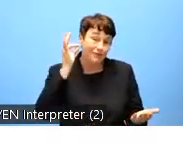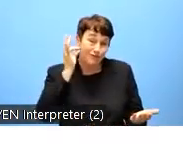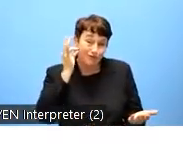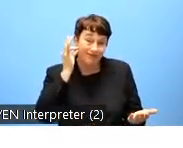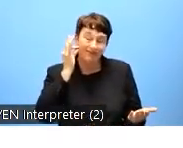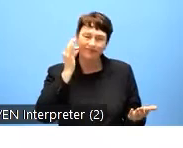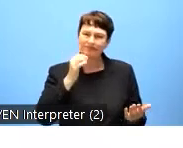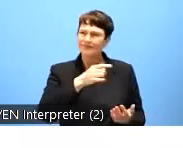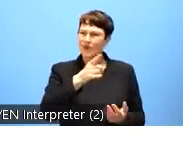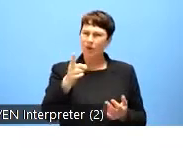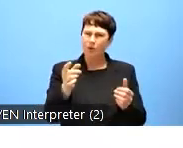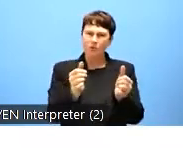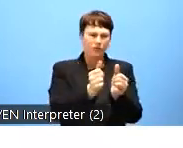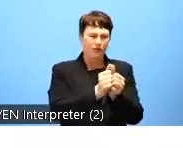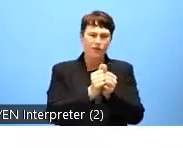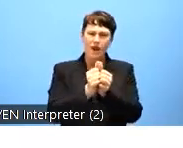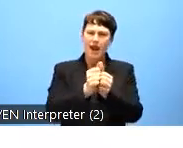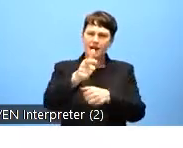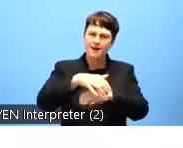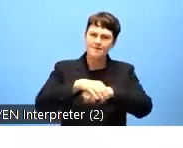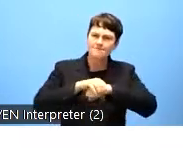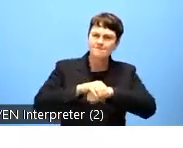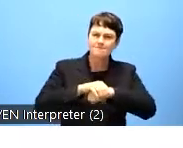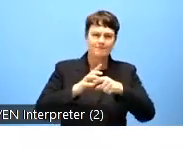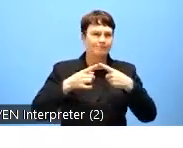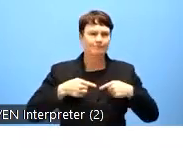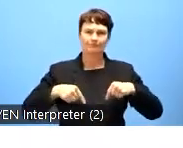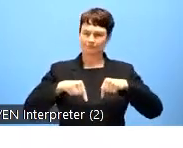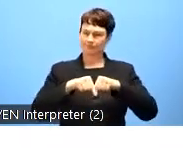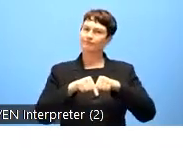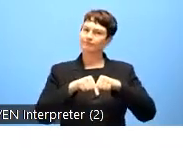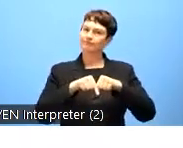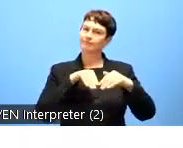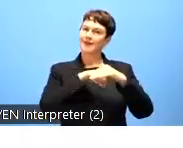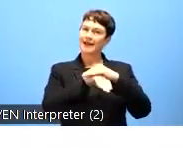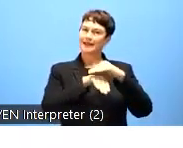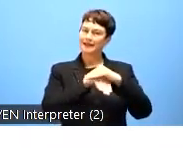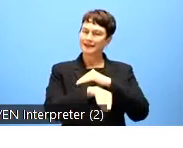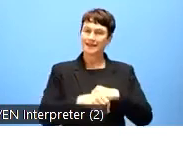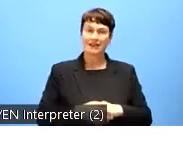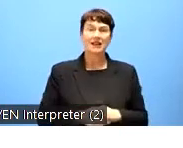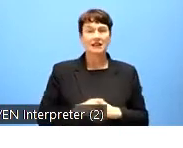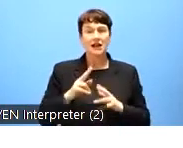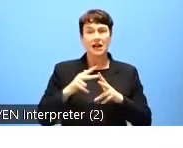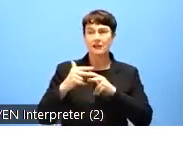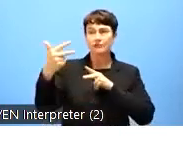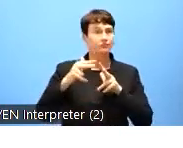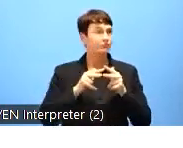it's my great pleasure to welcome you, virtually, nonetheless, but still warmly to today's event